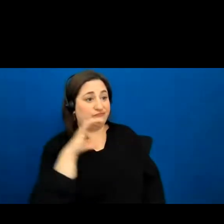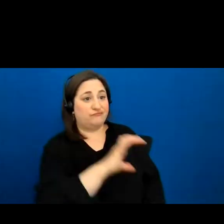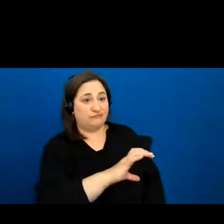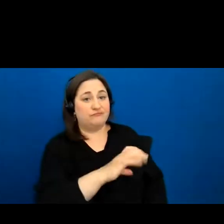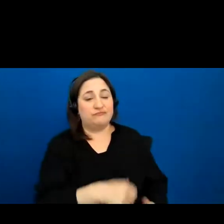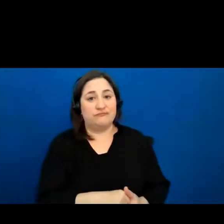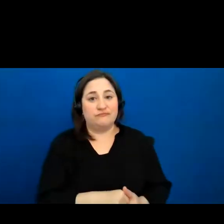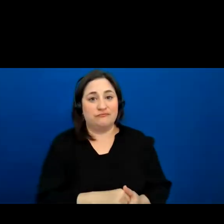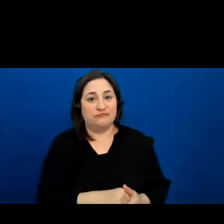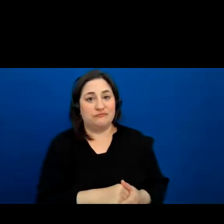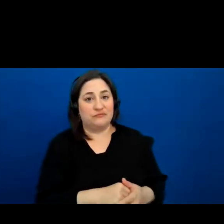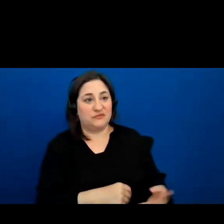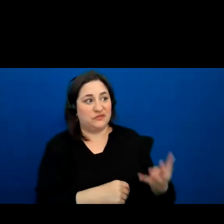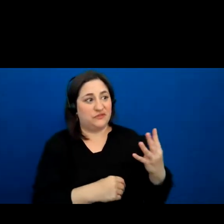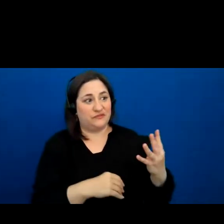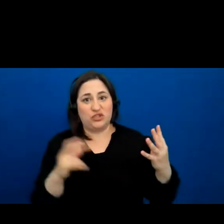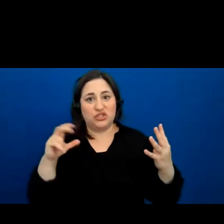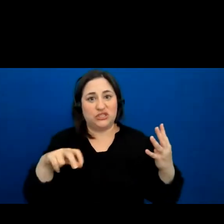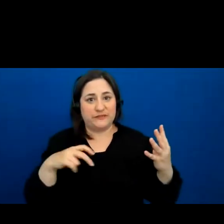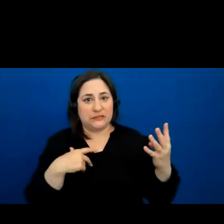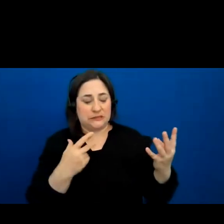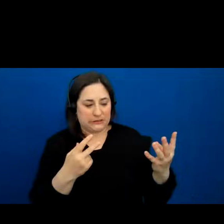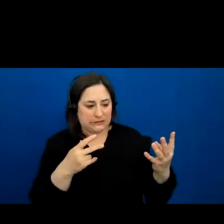The four food Chiefs looked at this being sitting in front of all four of them,